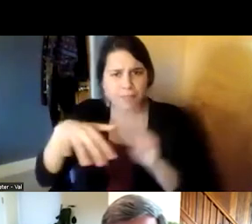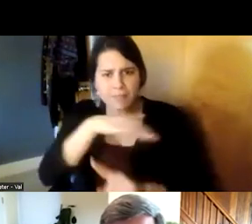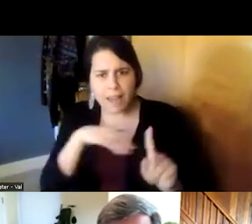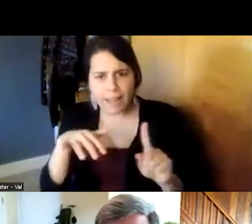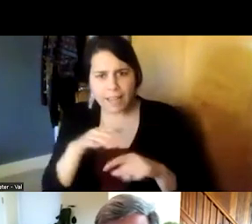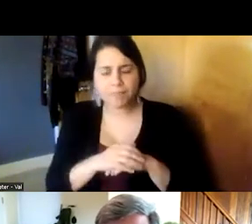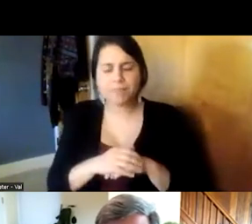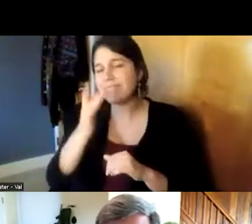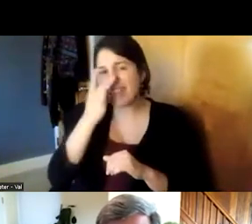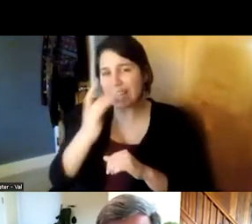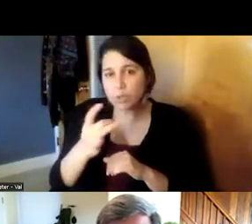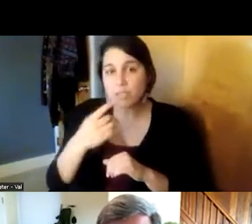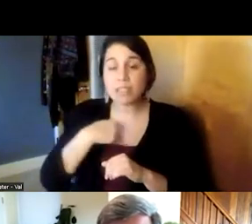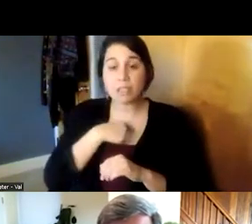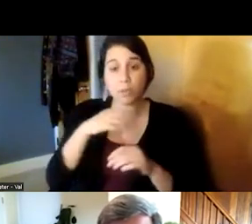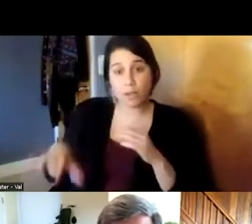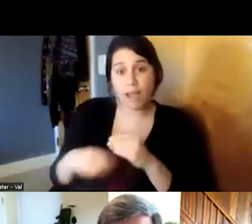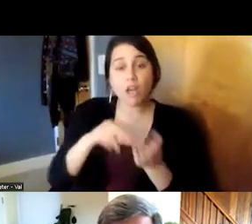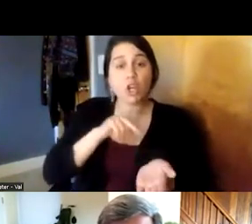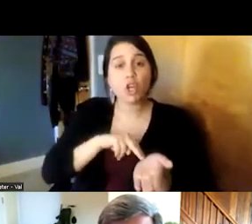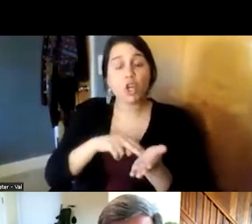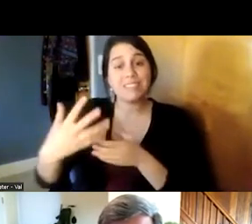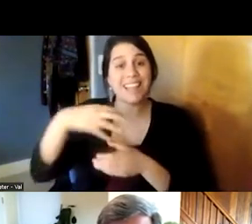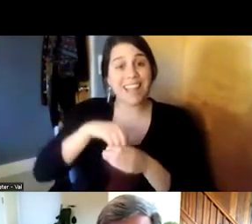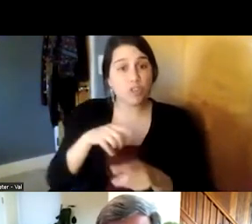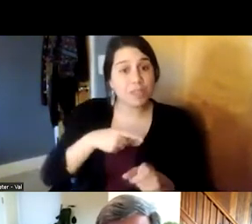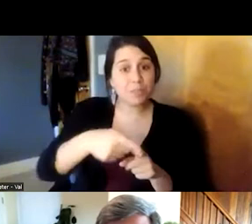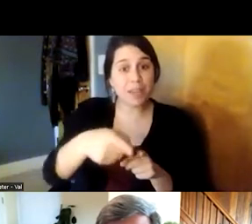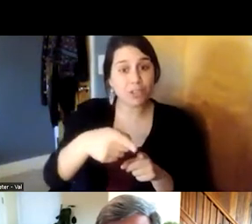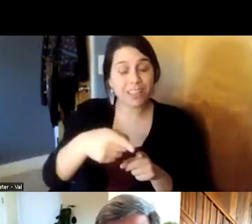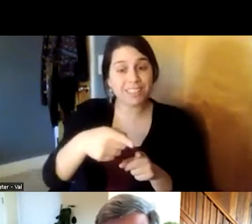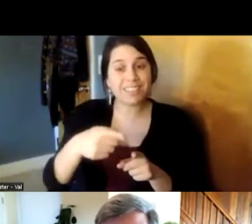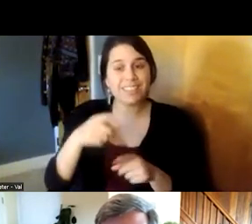you know we added the nurse engagement specialist actually dr santos may remember that we started